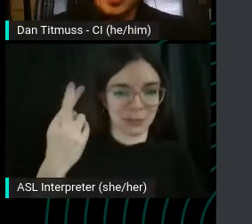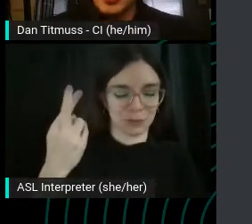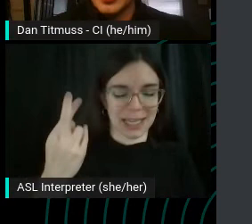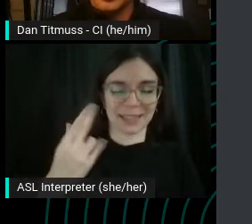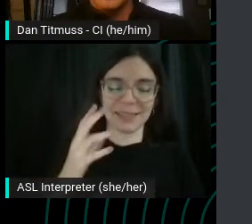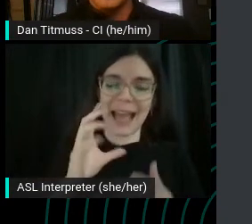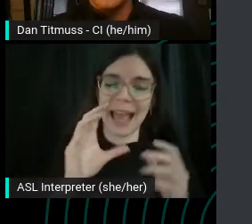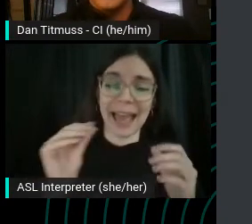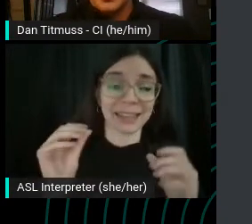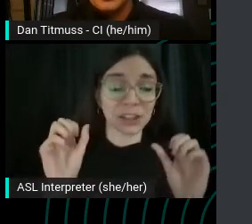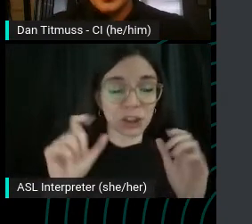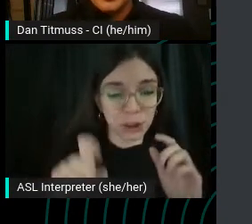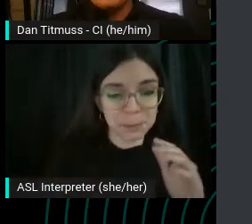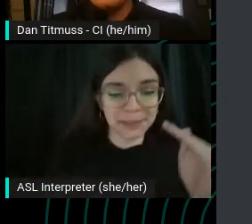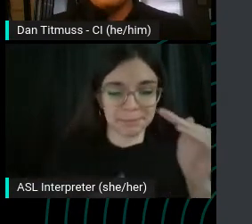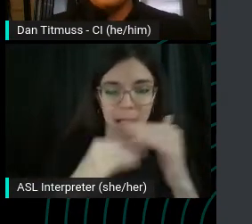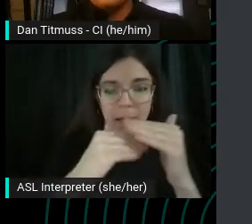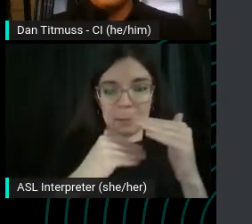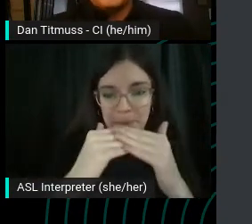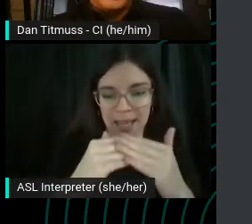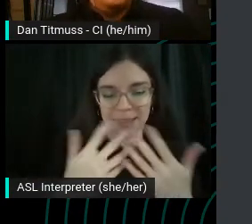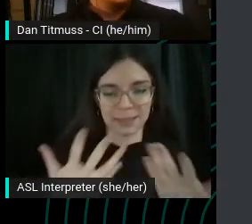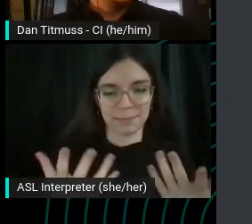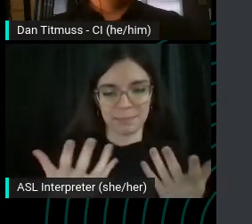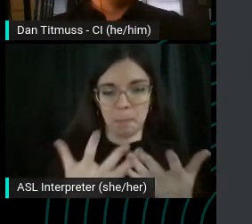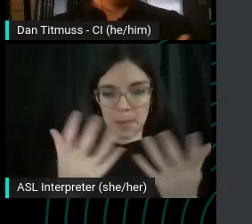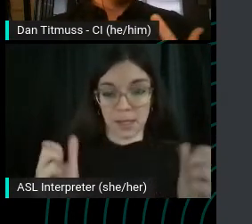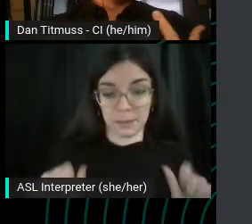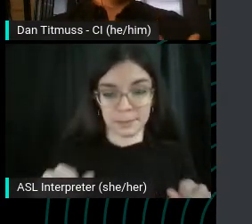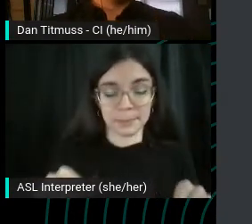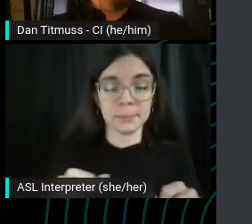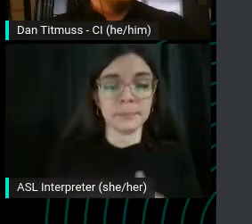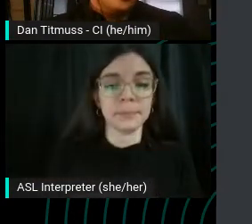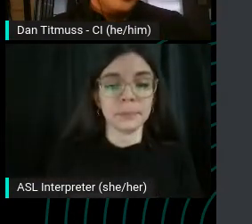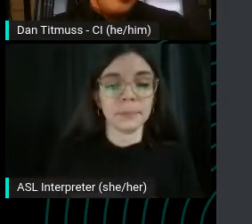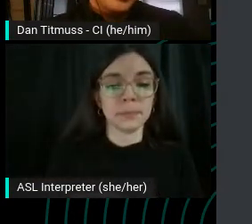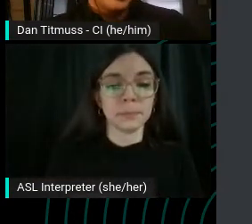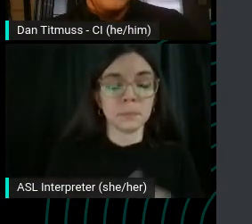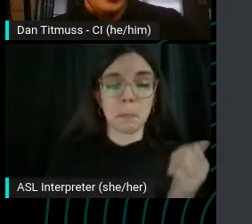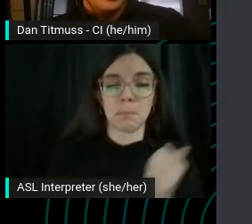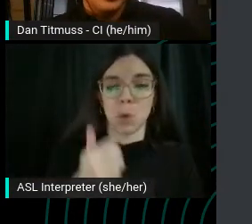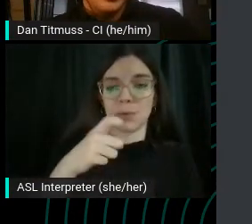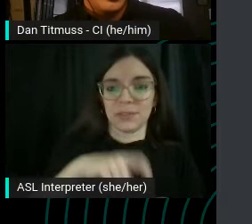alongside Google and we'll say is, you know, most of the time you're optimizing for Google.